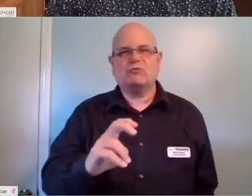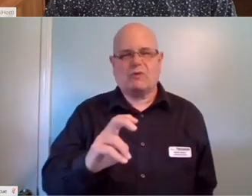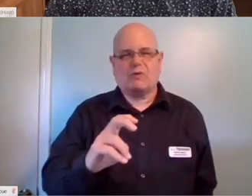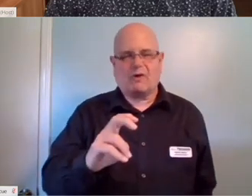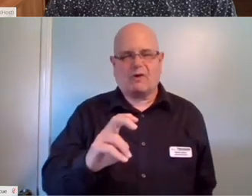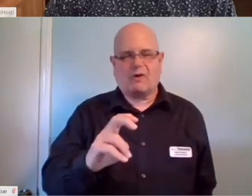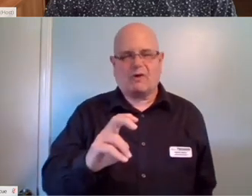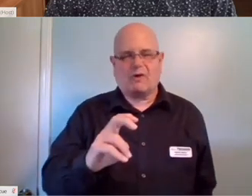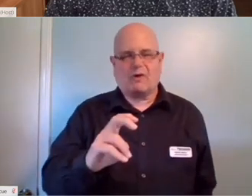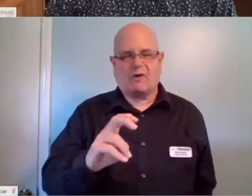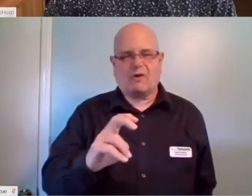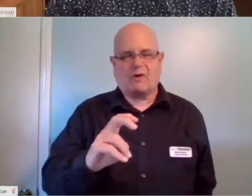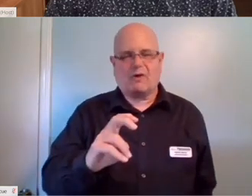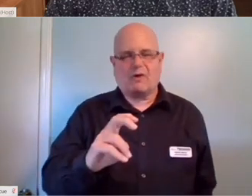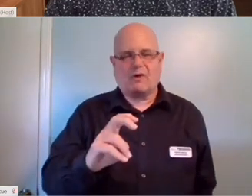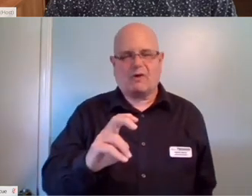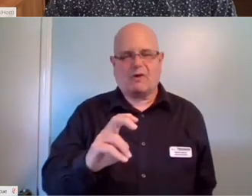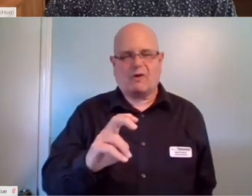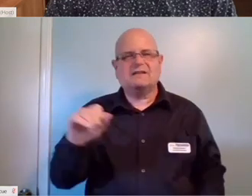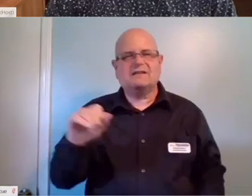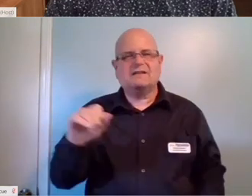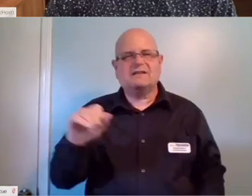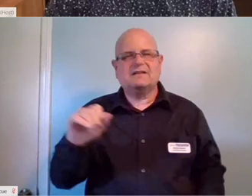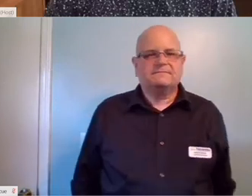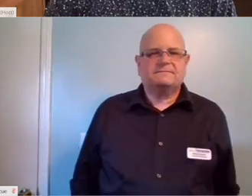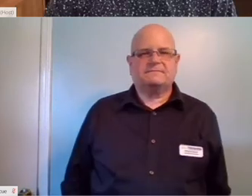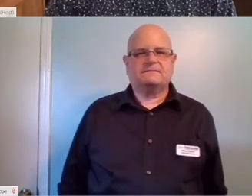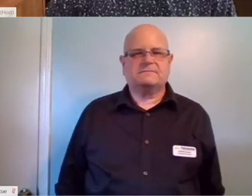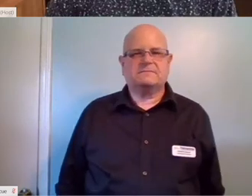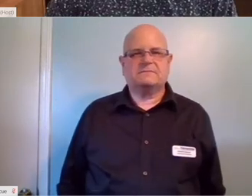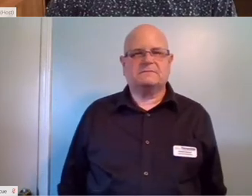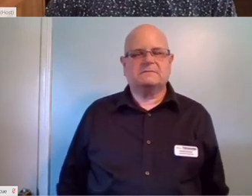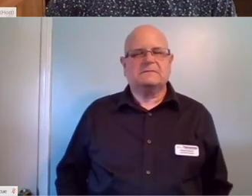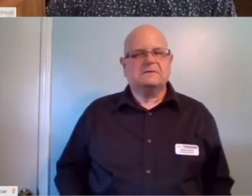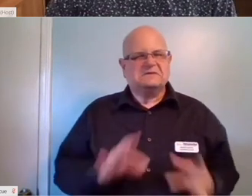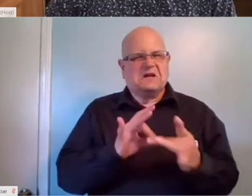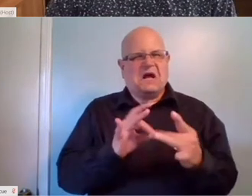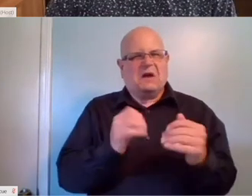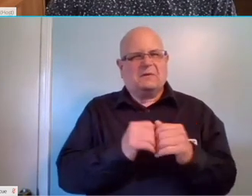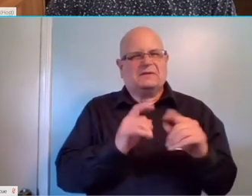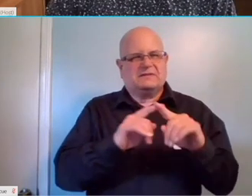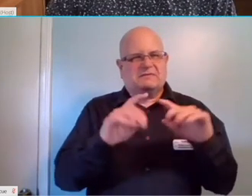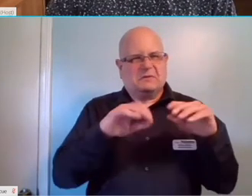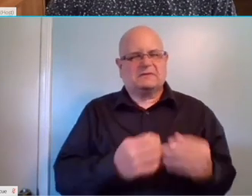states and what not if organizations are able to help me do that. That's great.